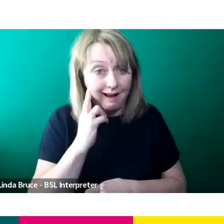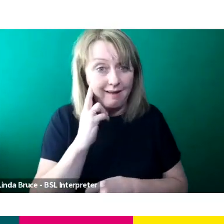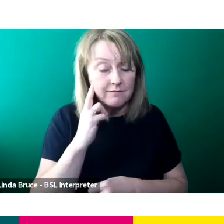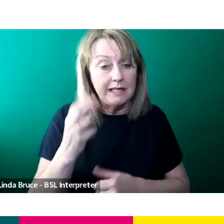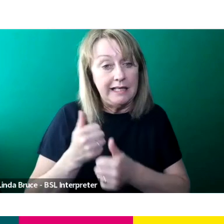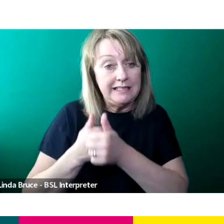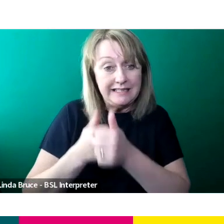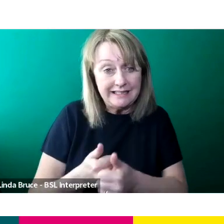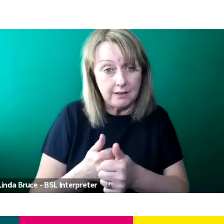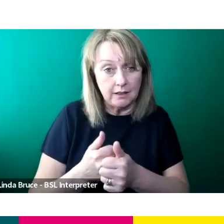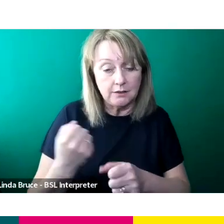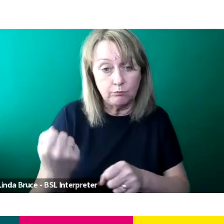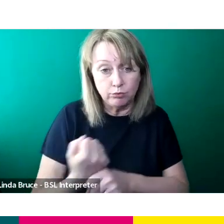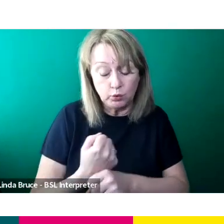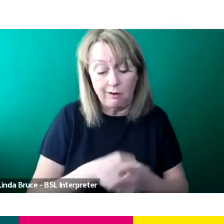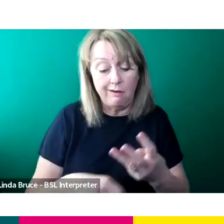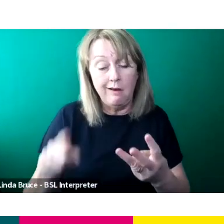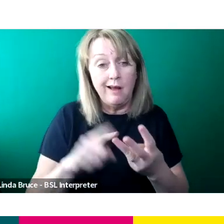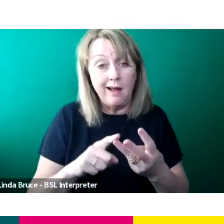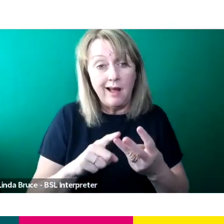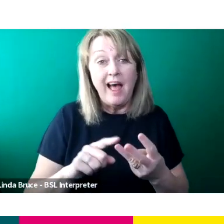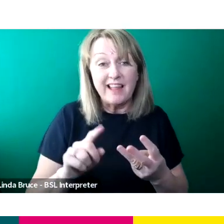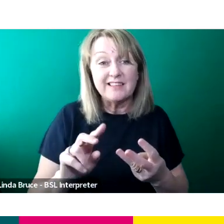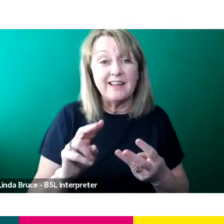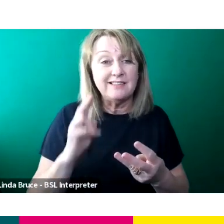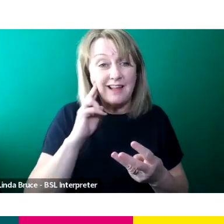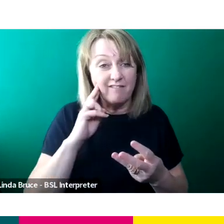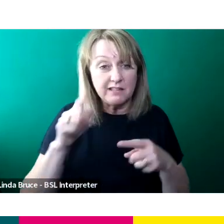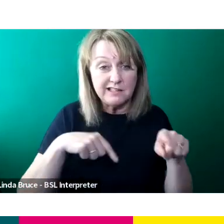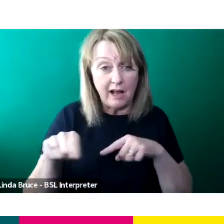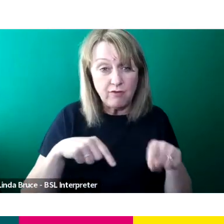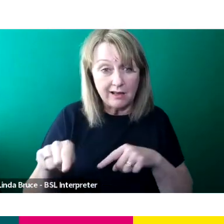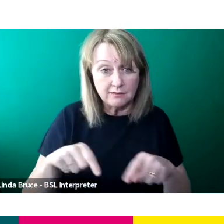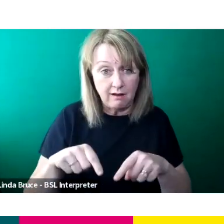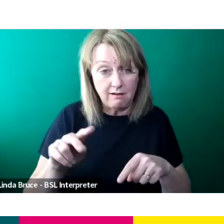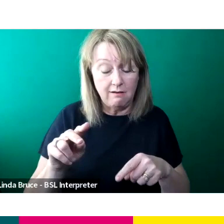producer, they had a deaf second director and they had a number of other deaf members